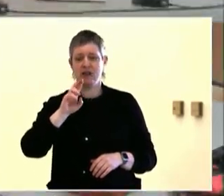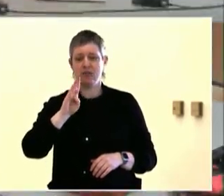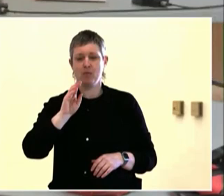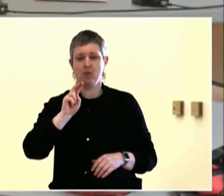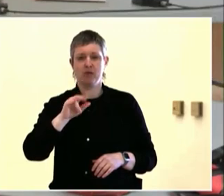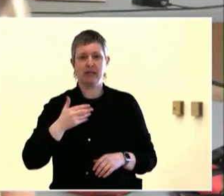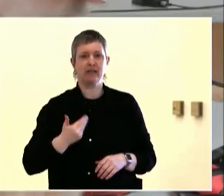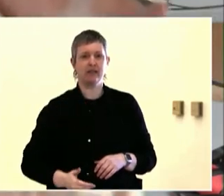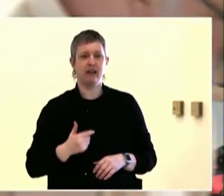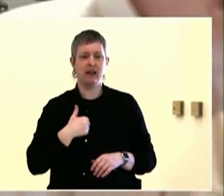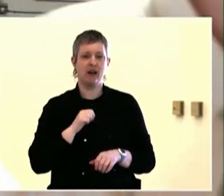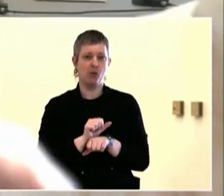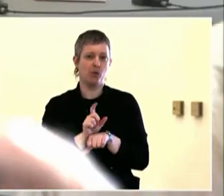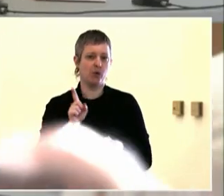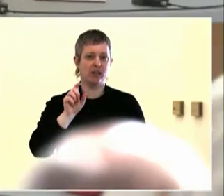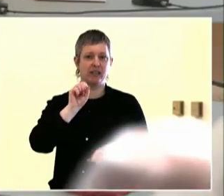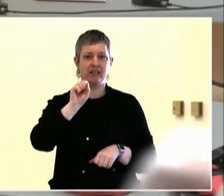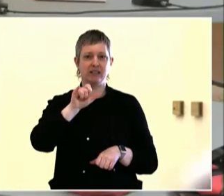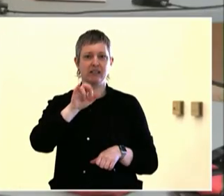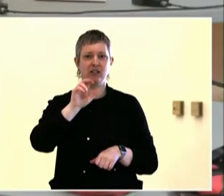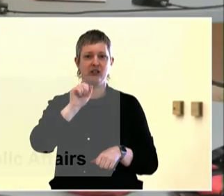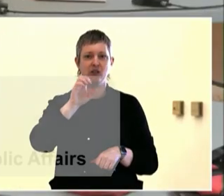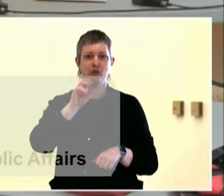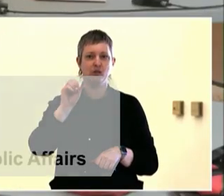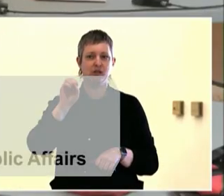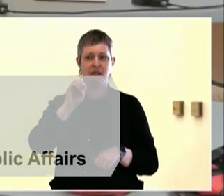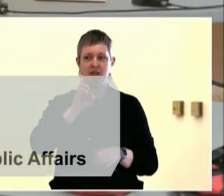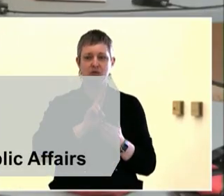build a trust, start building the communications, and that